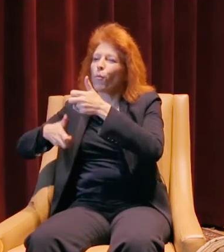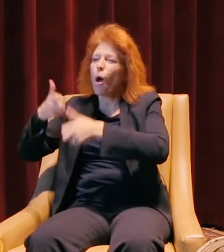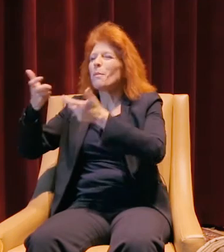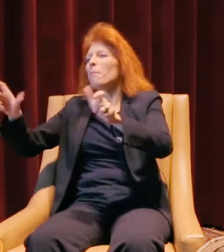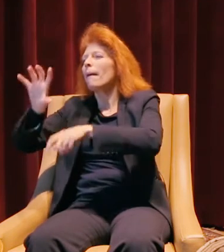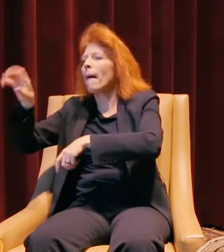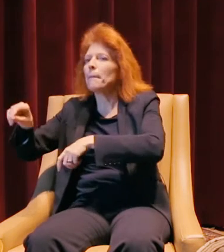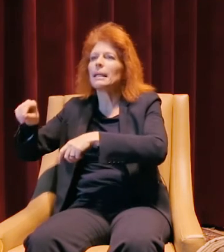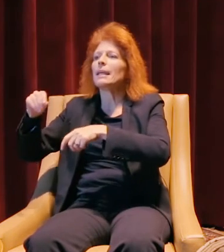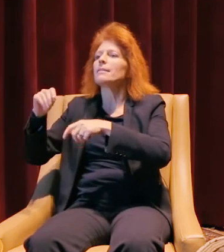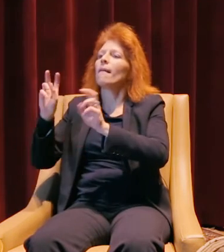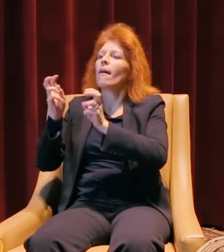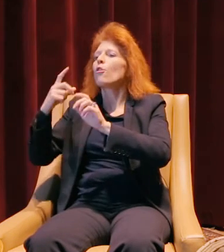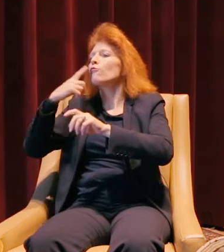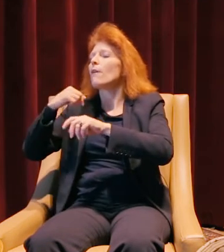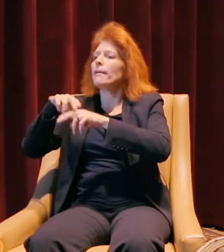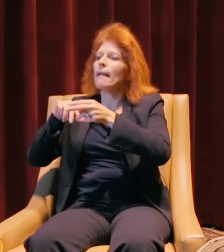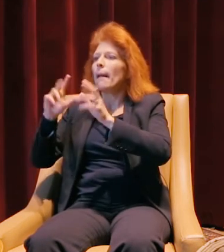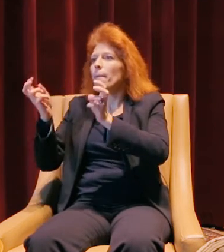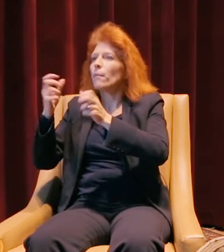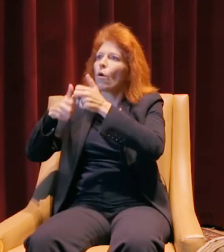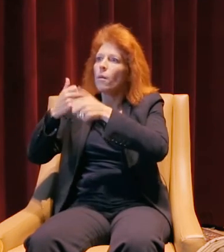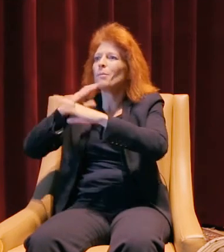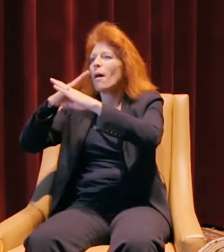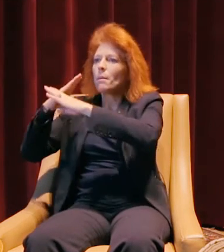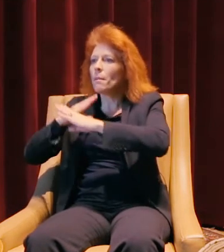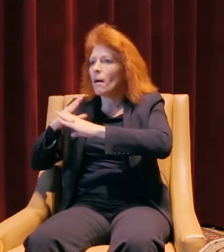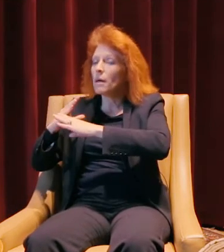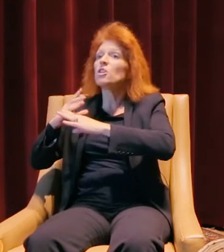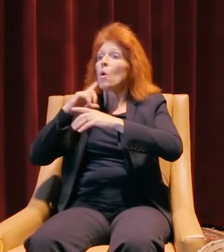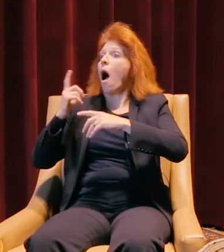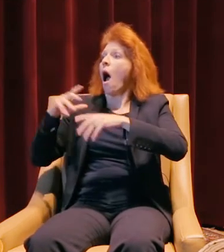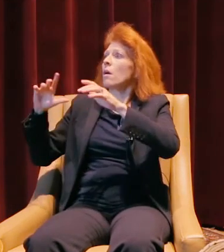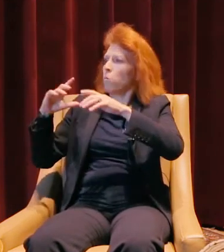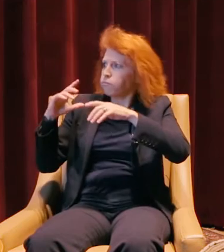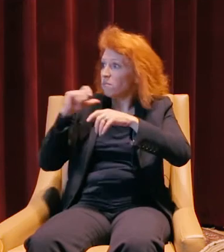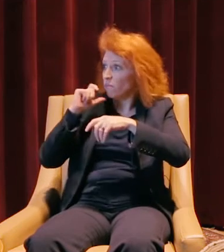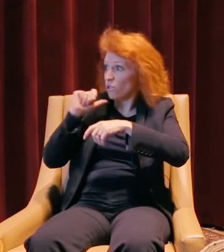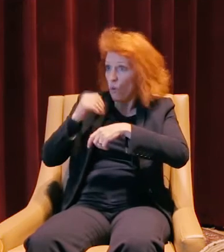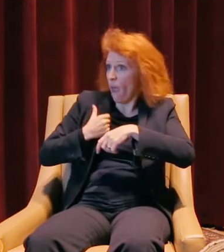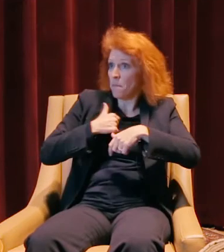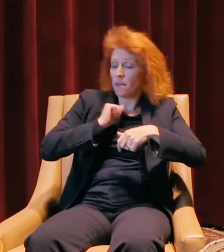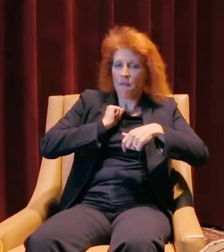and maybe they don't have these ideas. I've taken all that knowledge and dome some stuff that's kind of out-of-the-box.